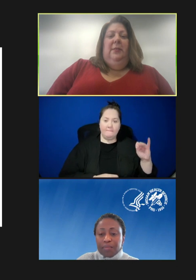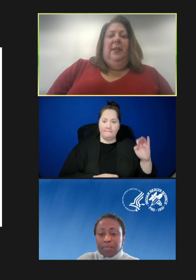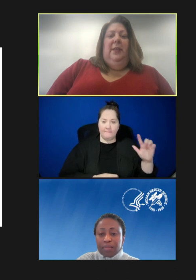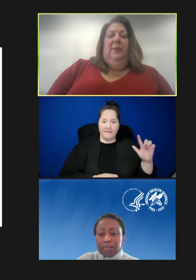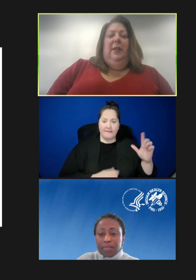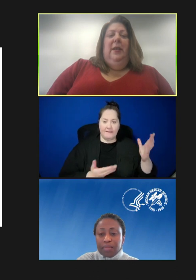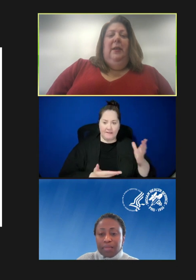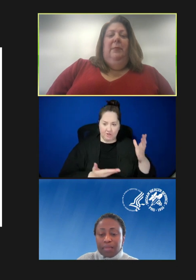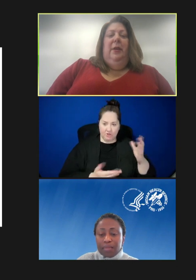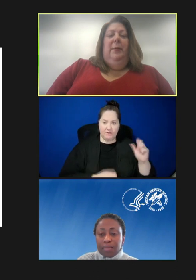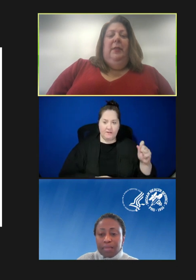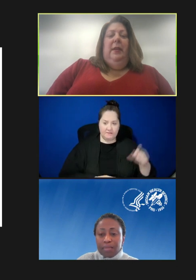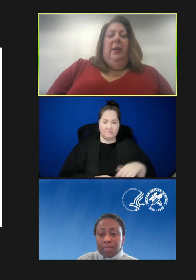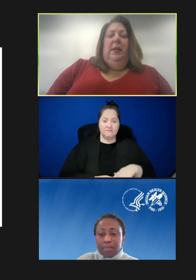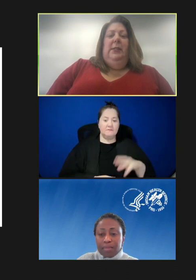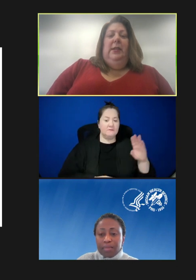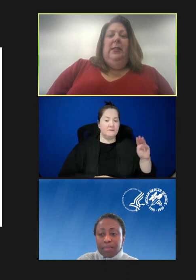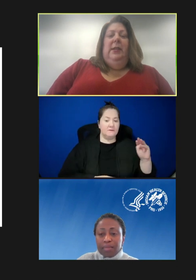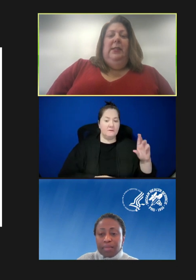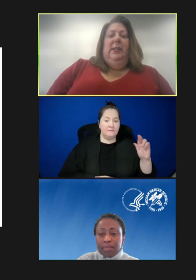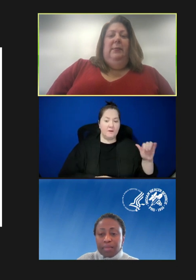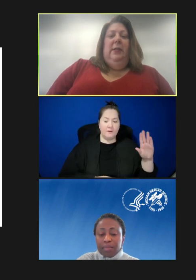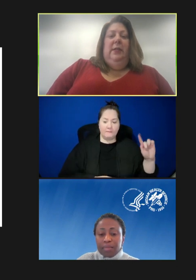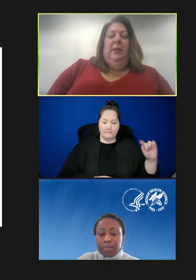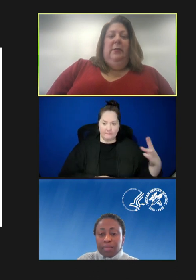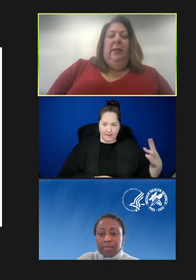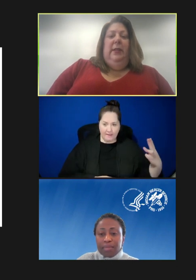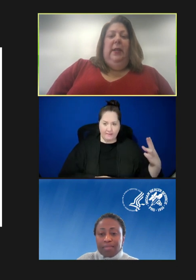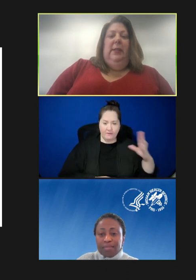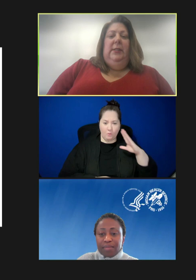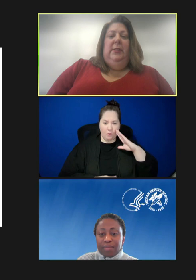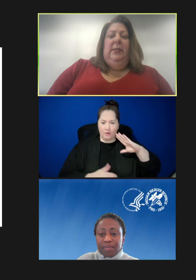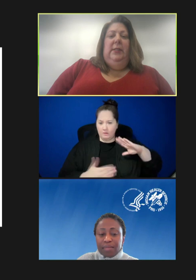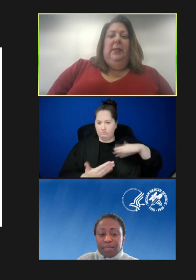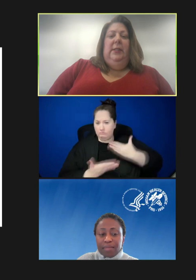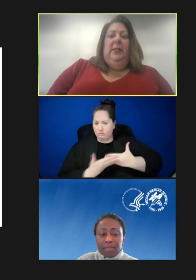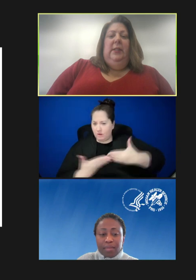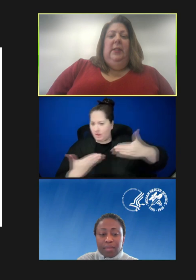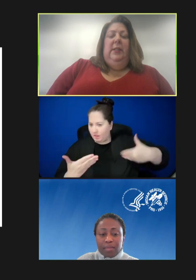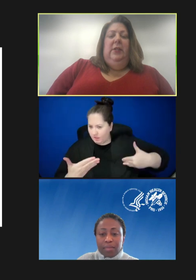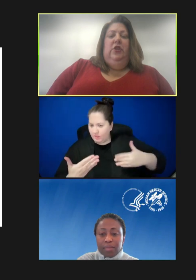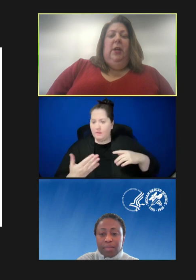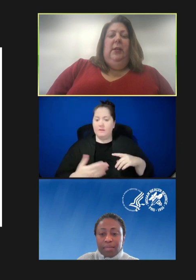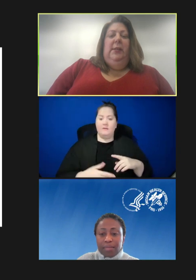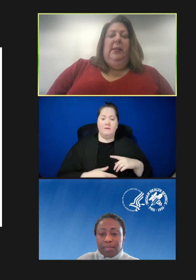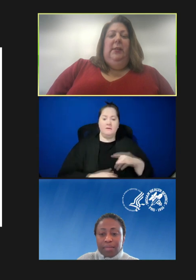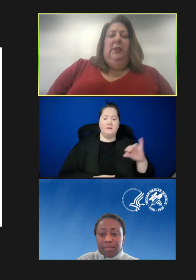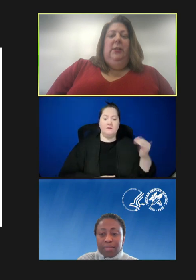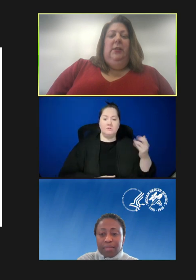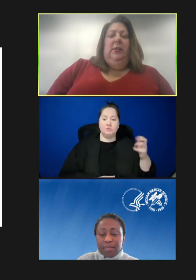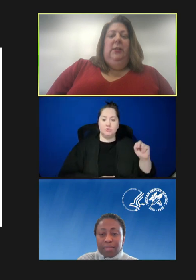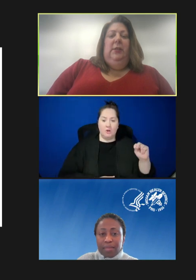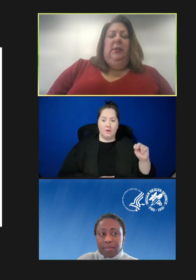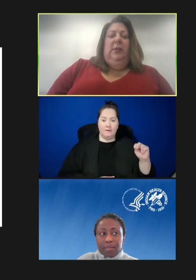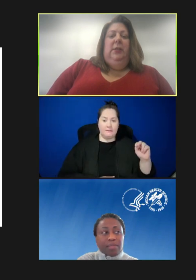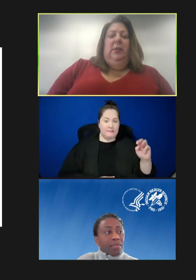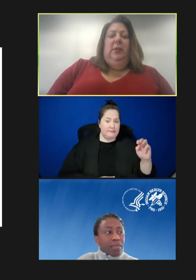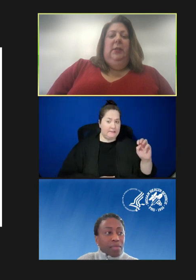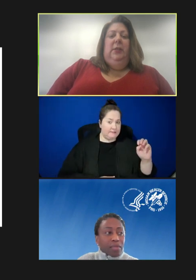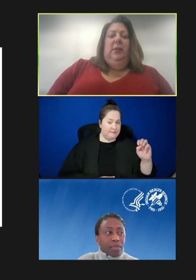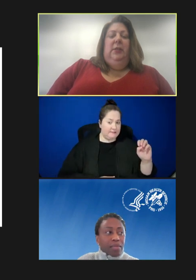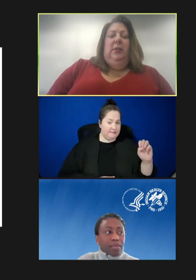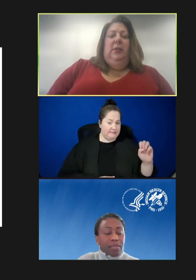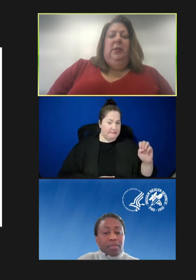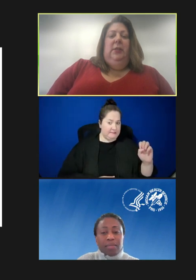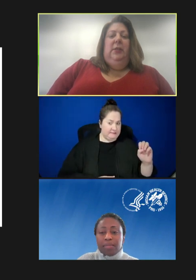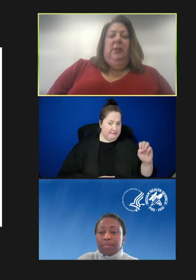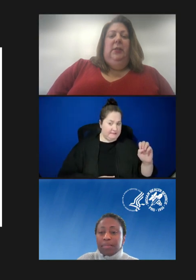Ann Aikin: Thank you. Mary Beth Hance. I think it's going to be a little bit late. John Iskander?